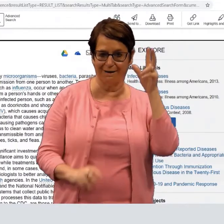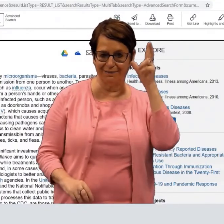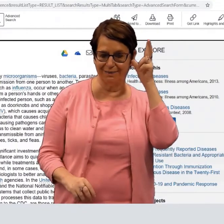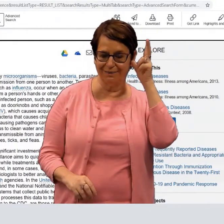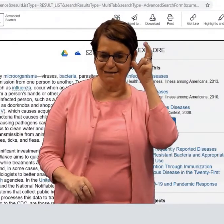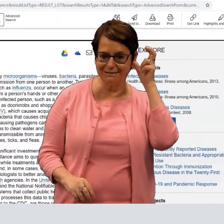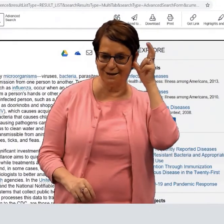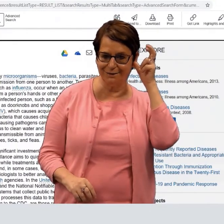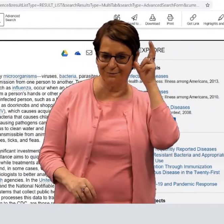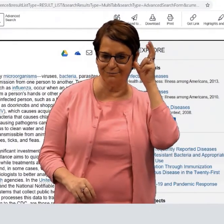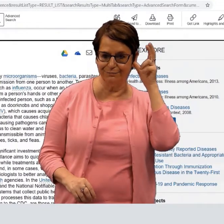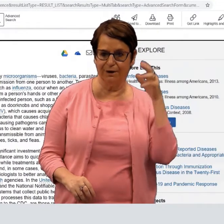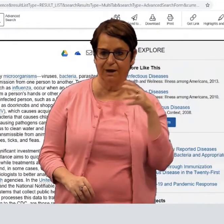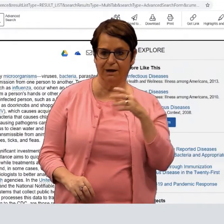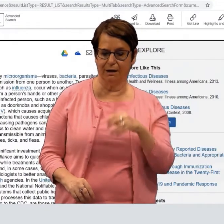Click on the icon for Listen.